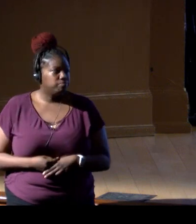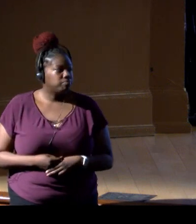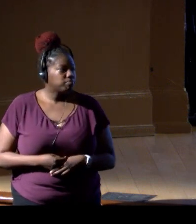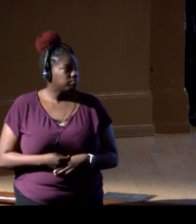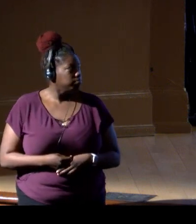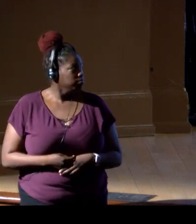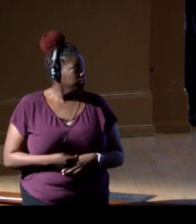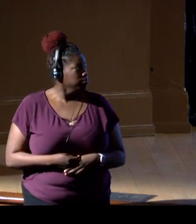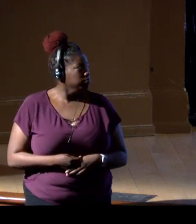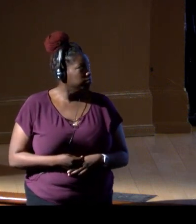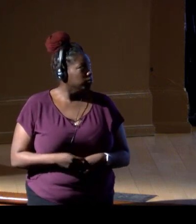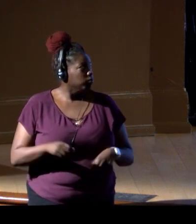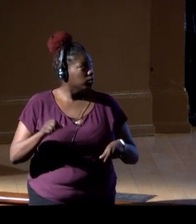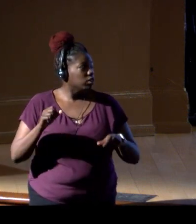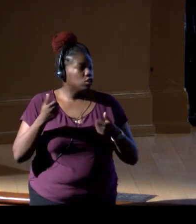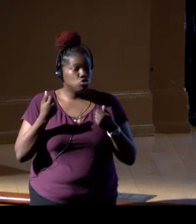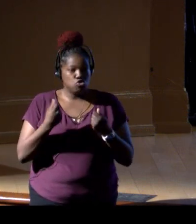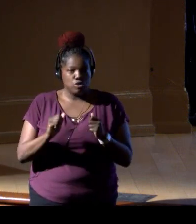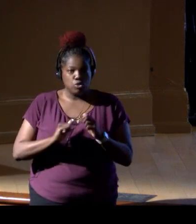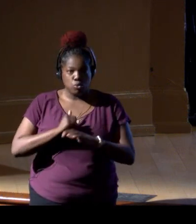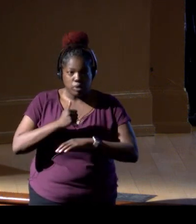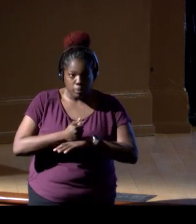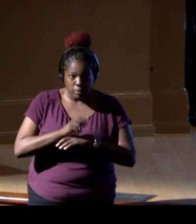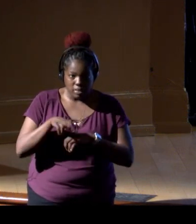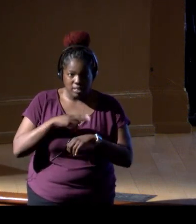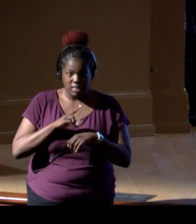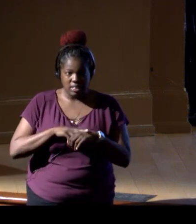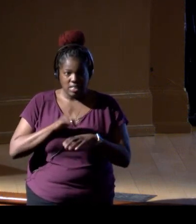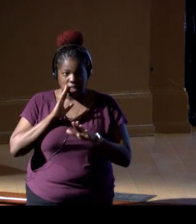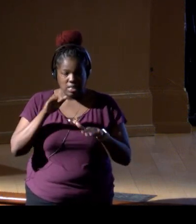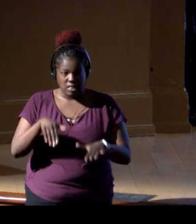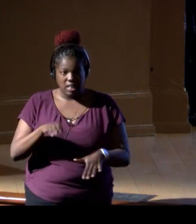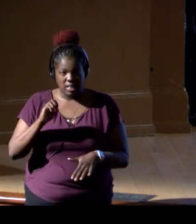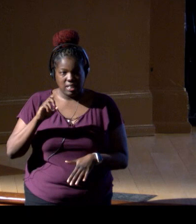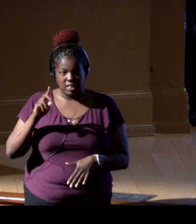and work into implementing the National Aquatic eDNA Strategy.